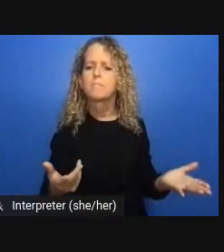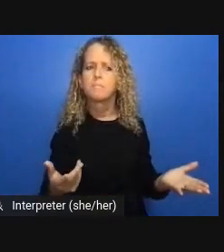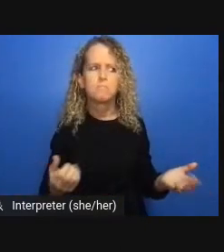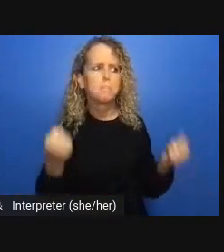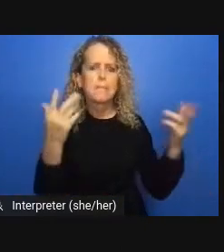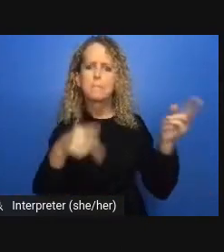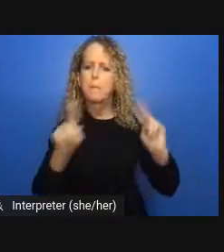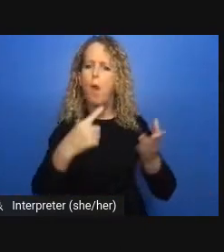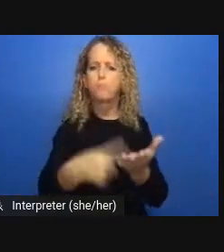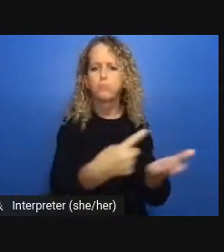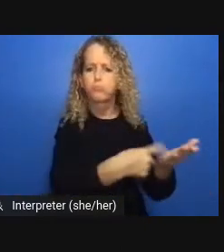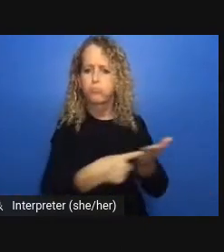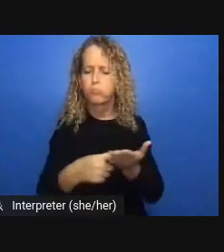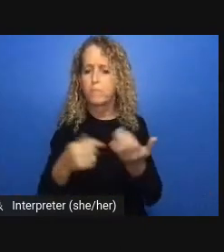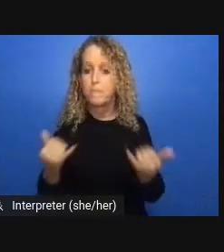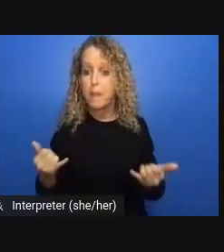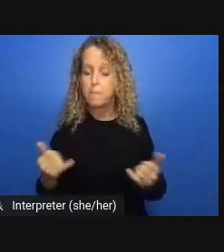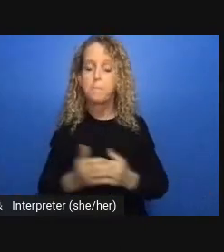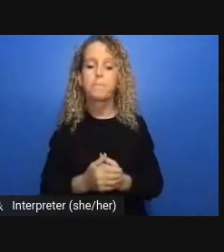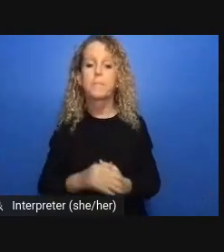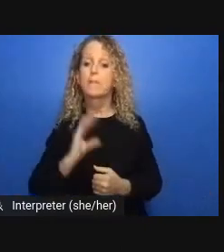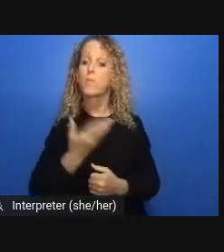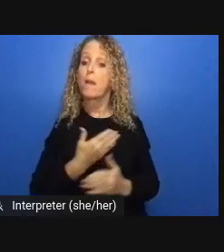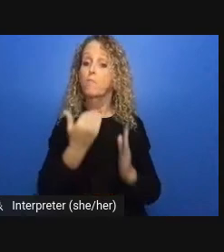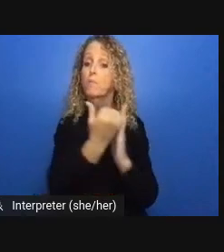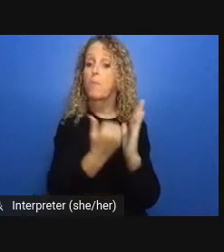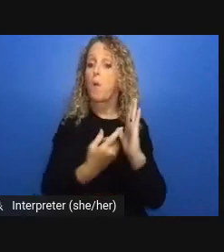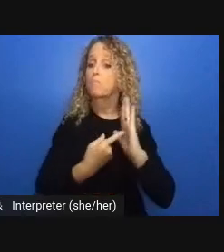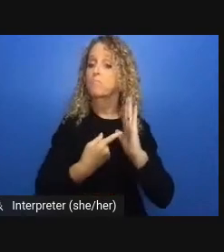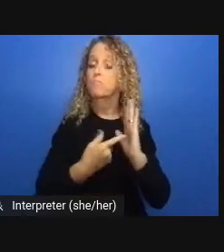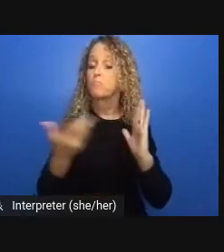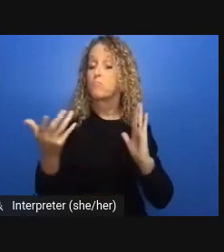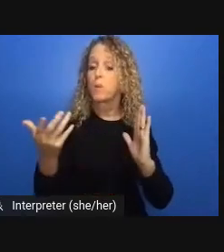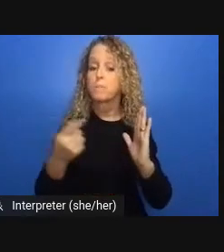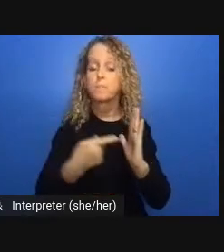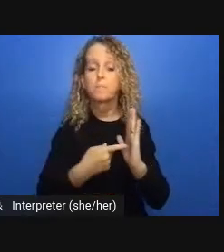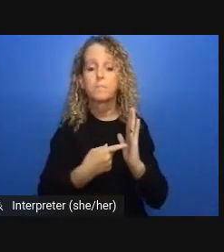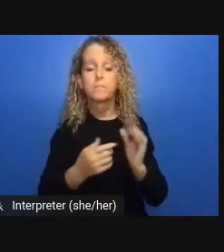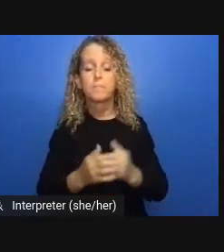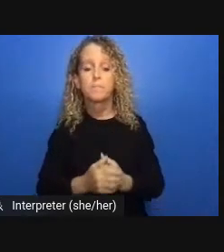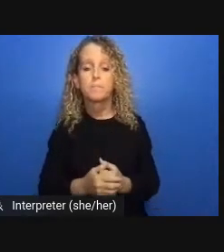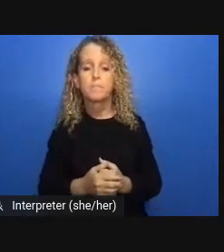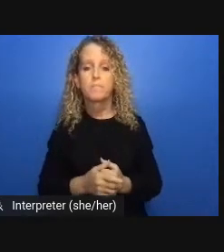such as in the example of criminal trials indefinitely postponed failed and this has